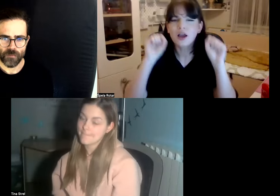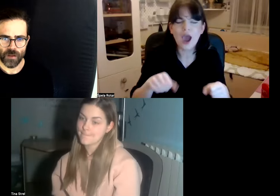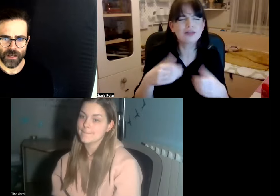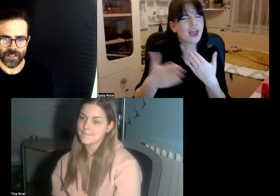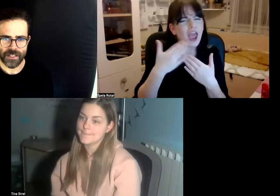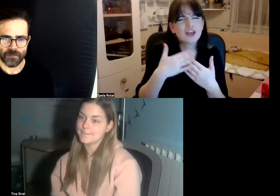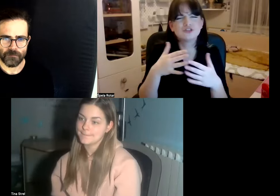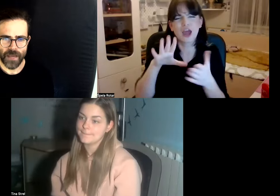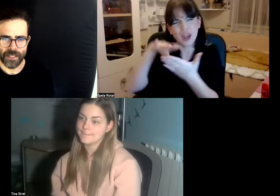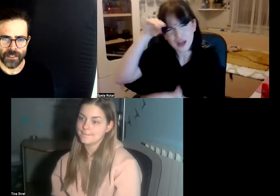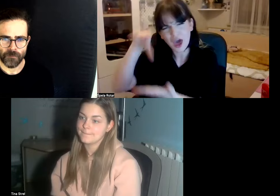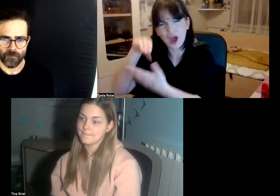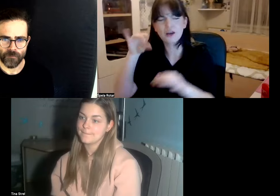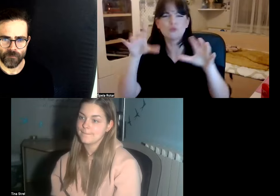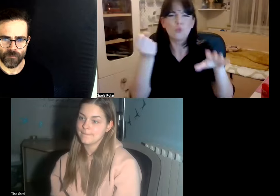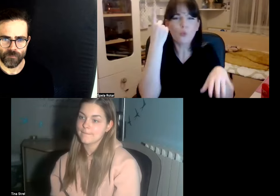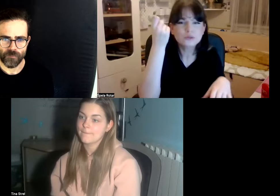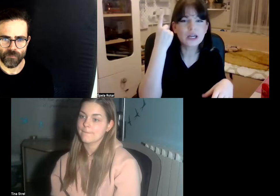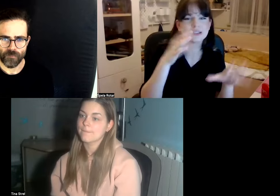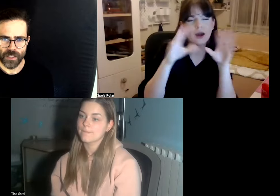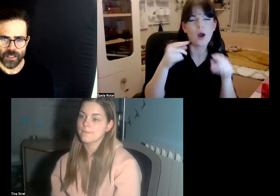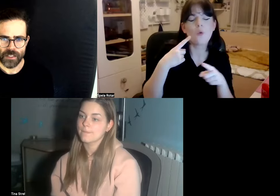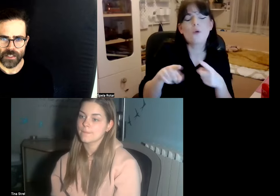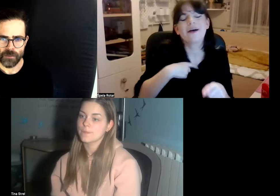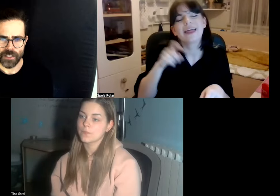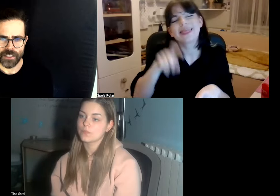I guess for the main